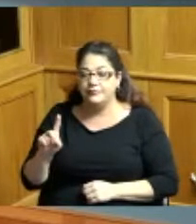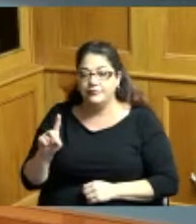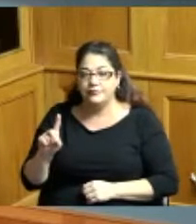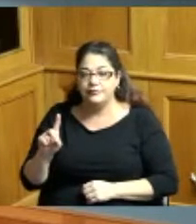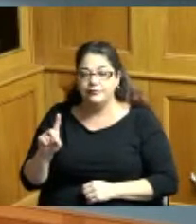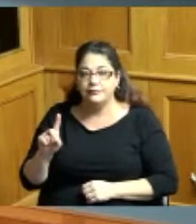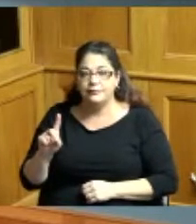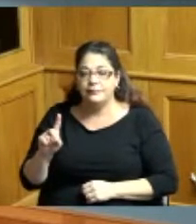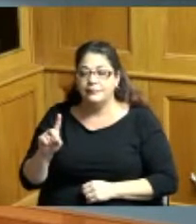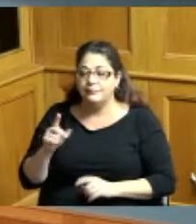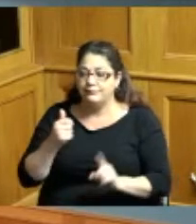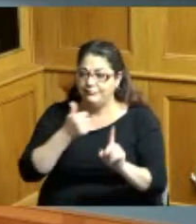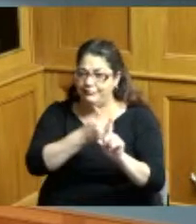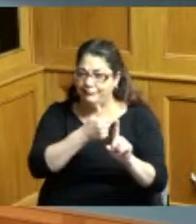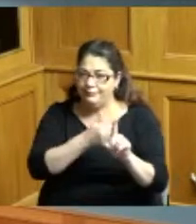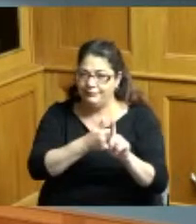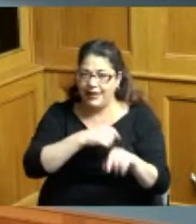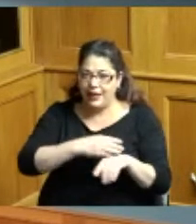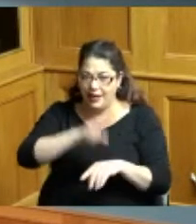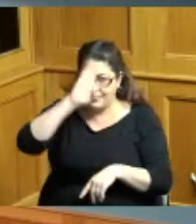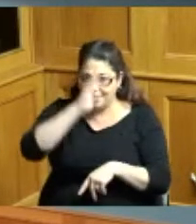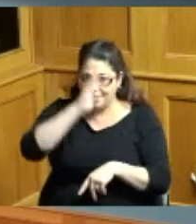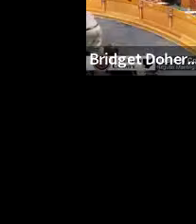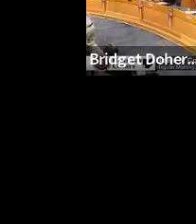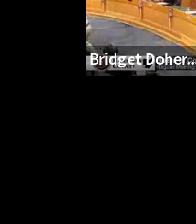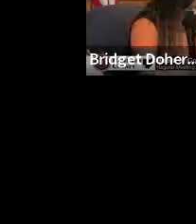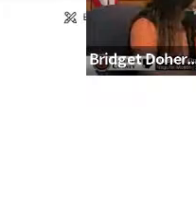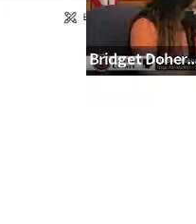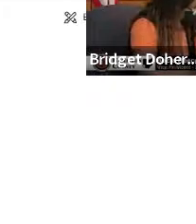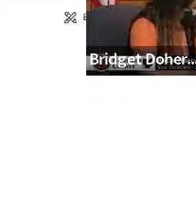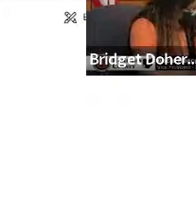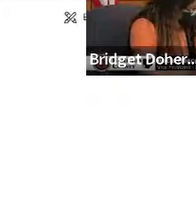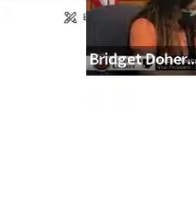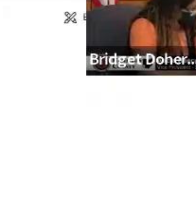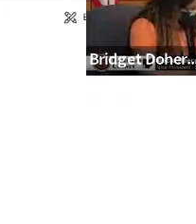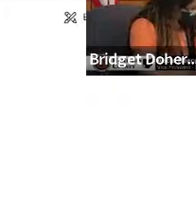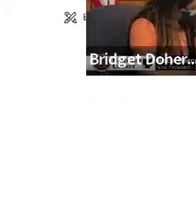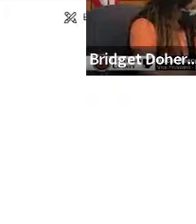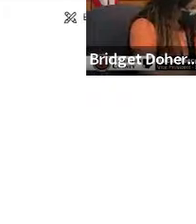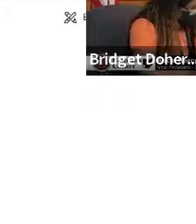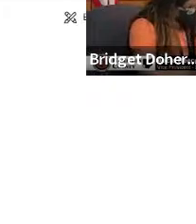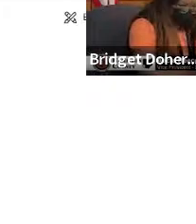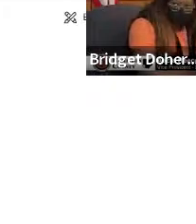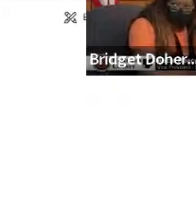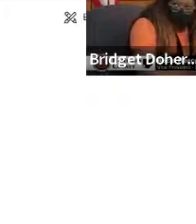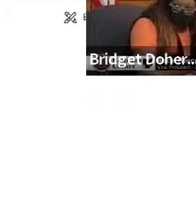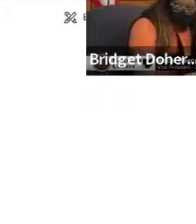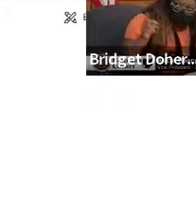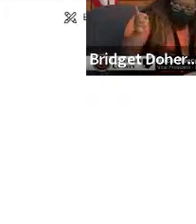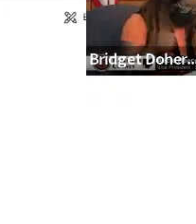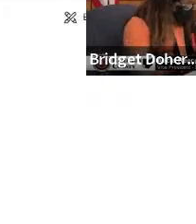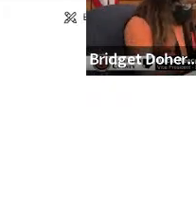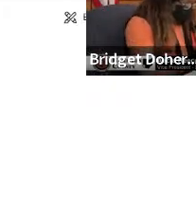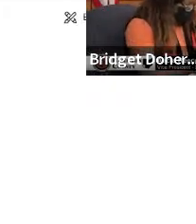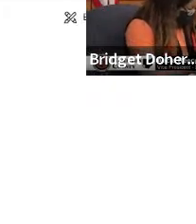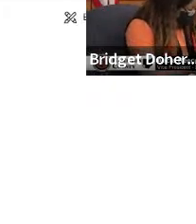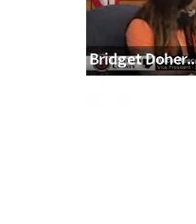whereas Carl and his son is here guy Westmoreland and I think mister we have a picture of him he